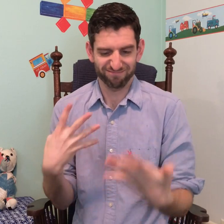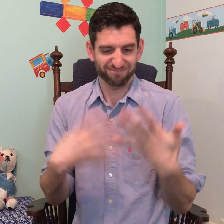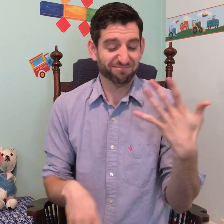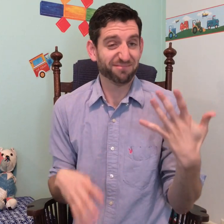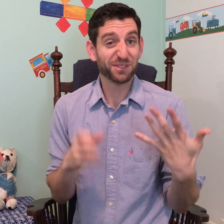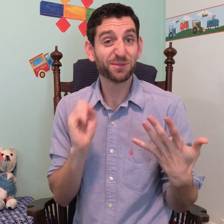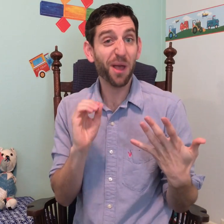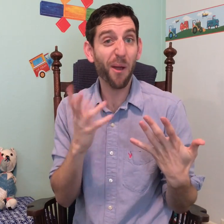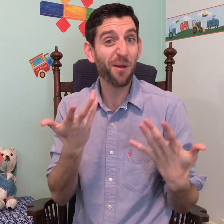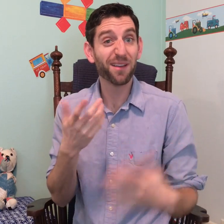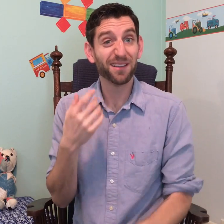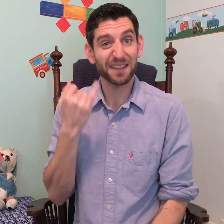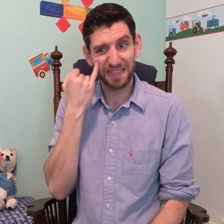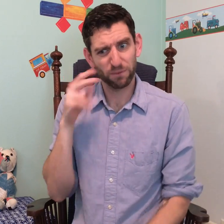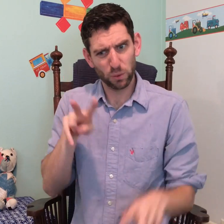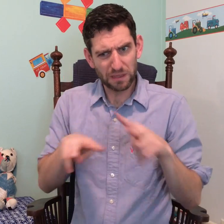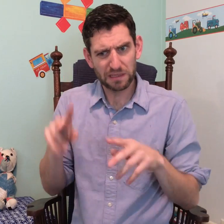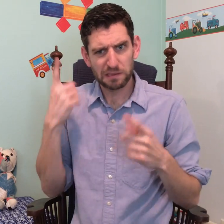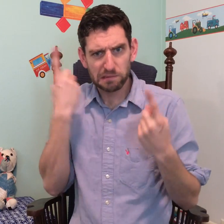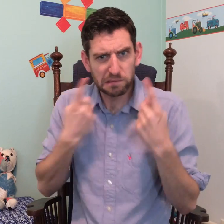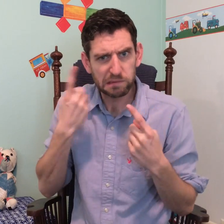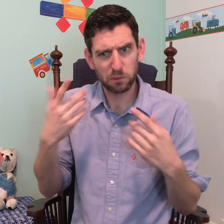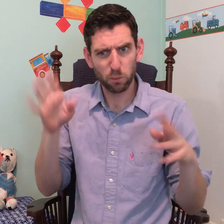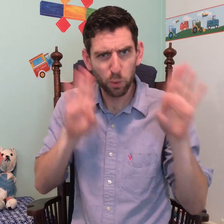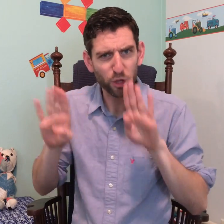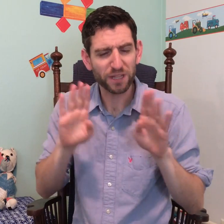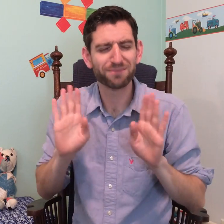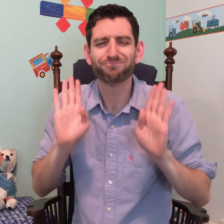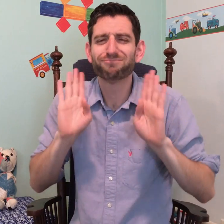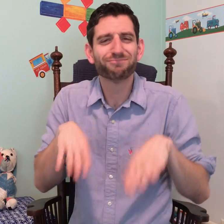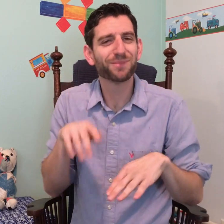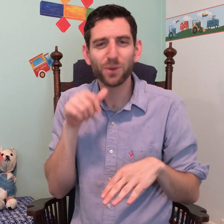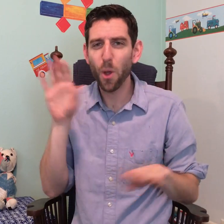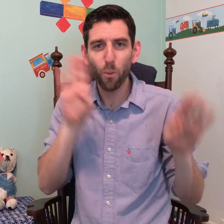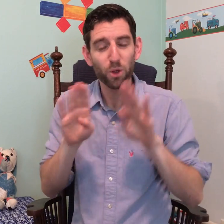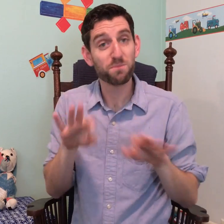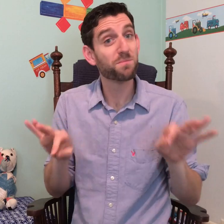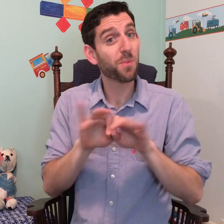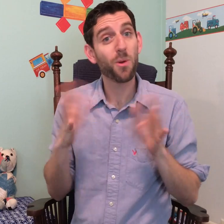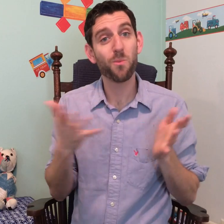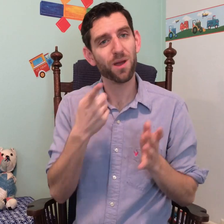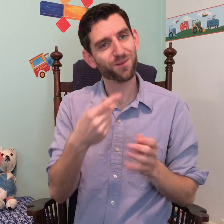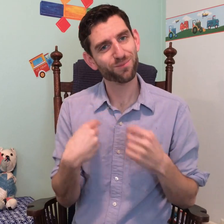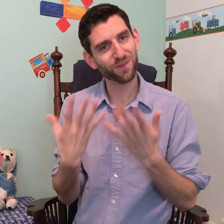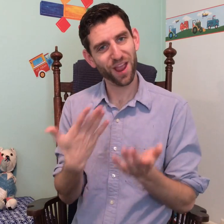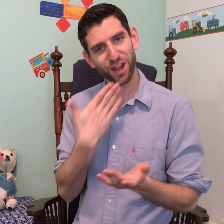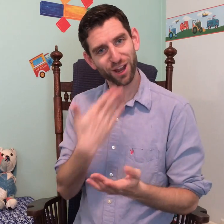There's more that I could list! So if you're worried about your child don't worry if they make those errors. The important thing here to do